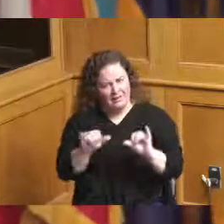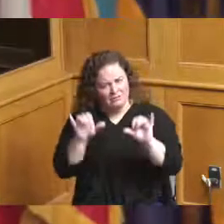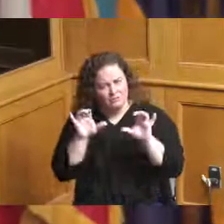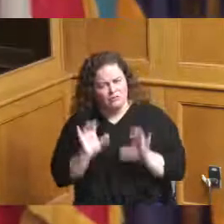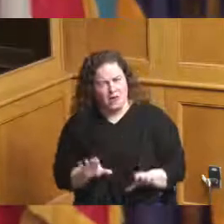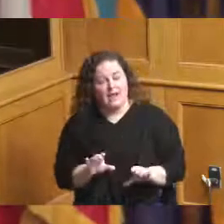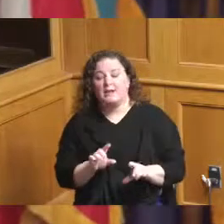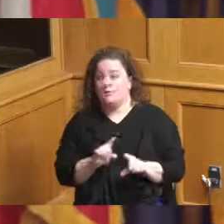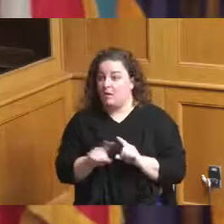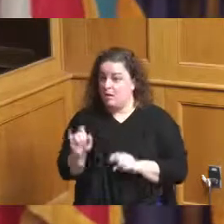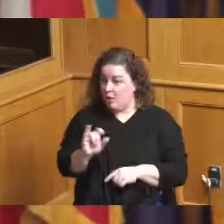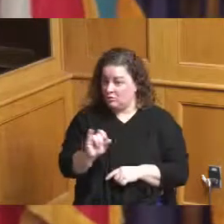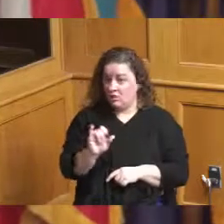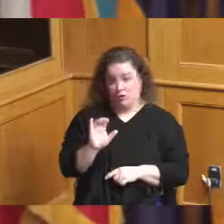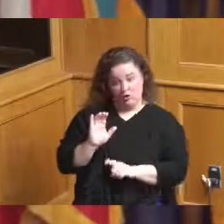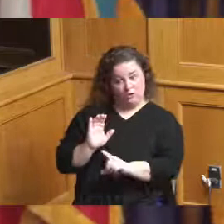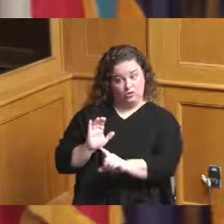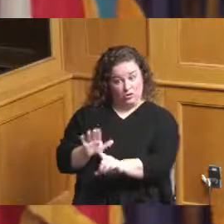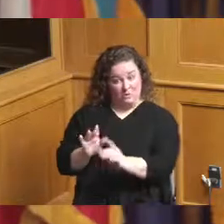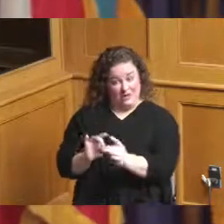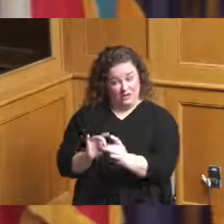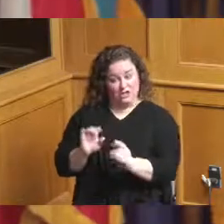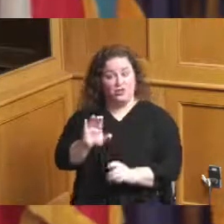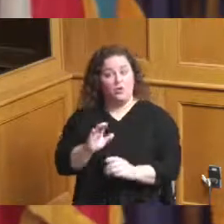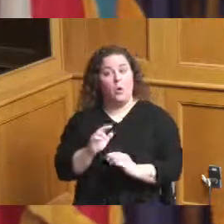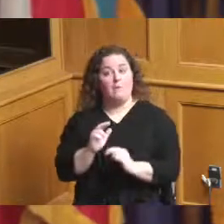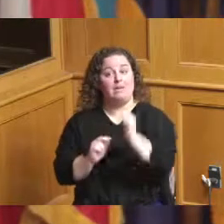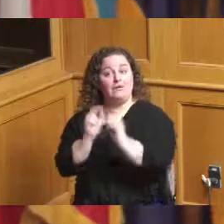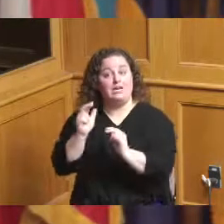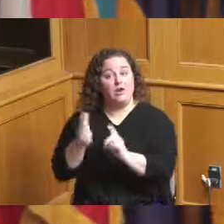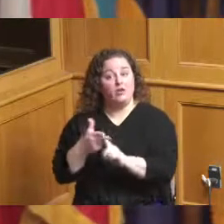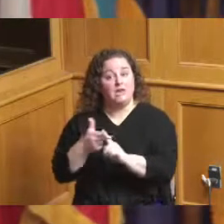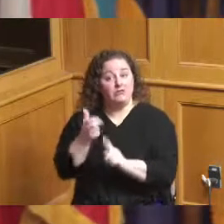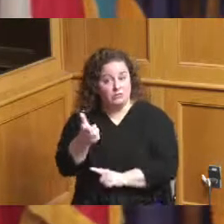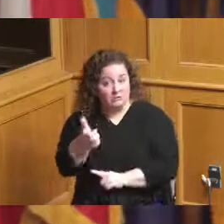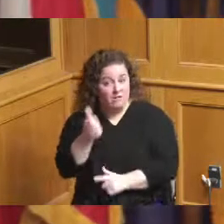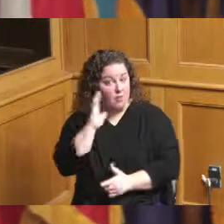building a hotel yourself will that help with some of the room nights that we're going to be needing